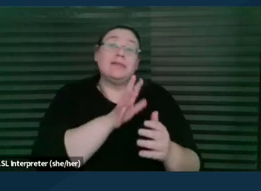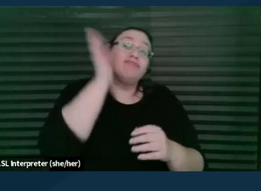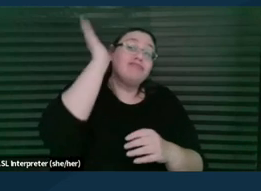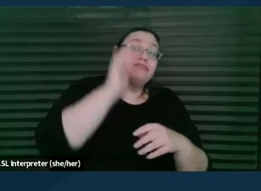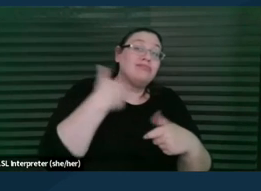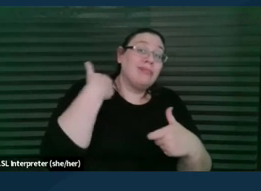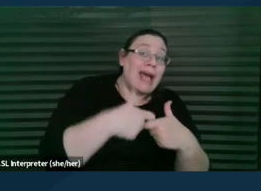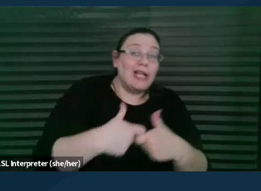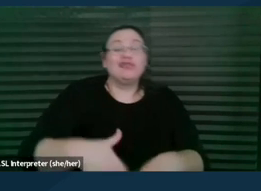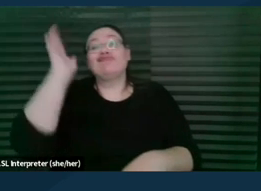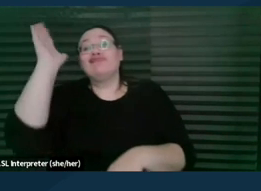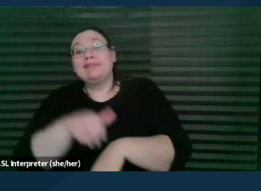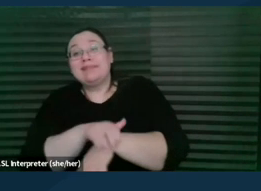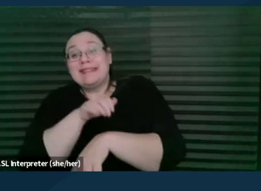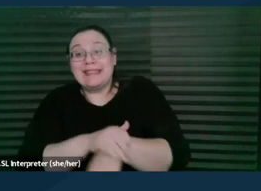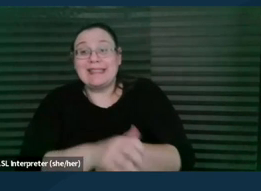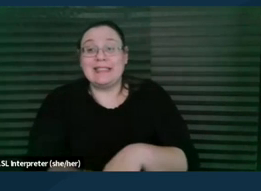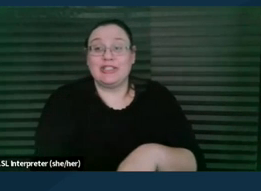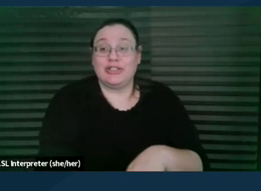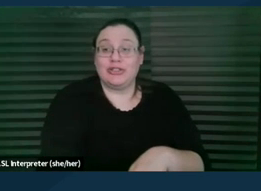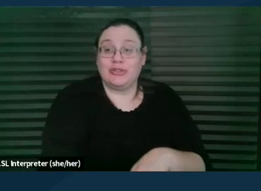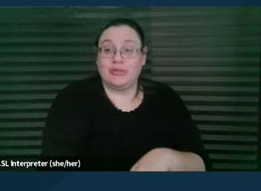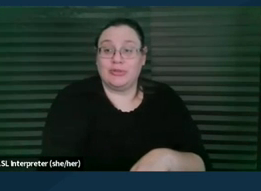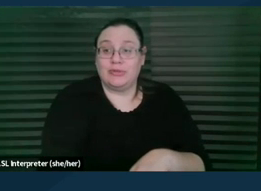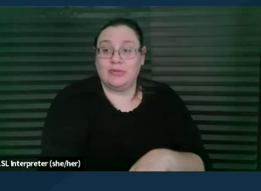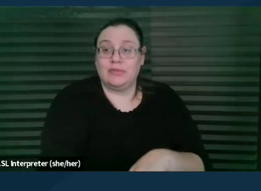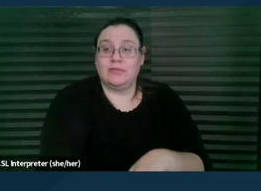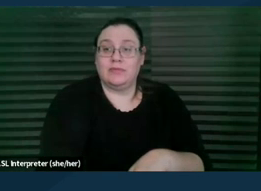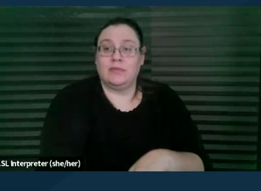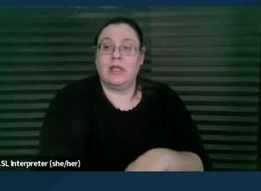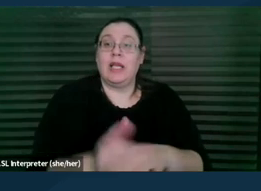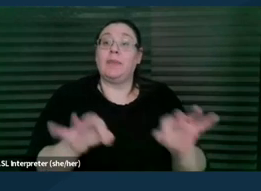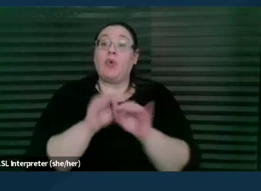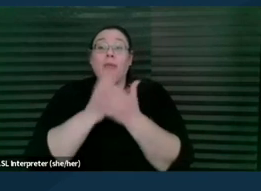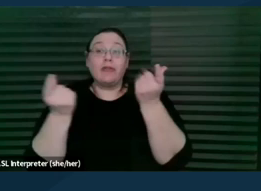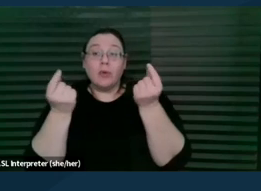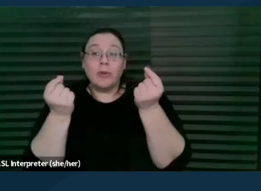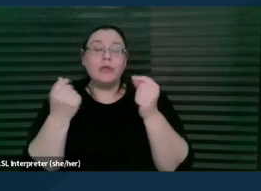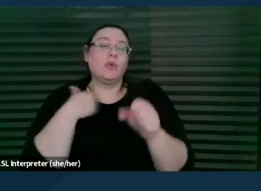We work with, and this is an important part of what we do. We work with our local state